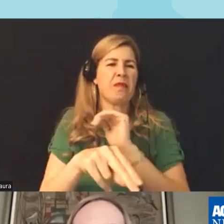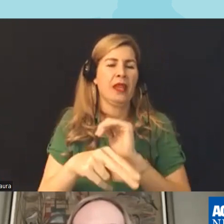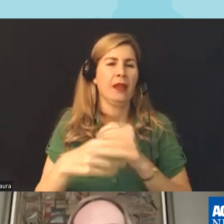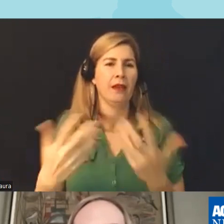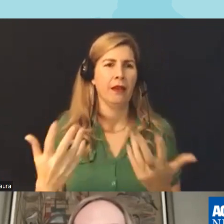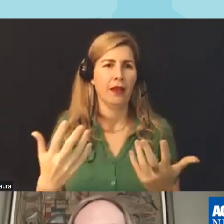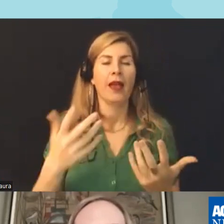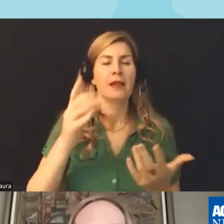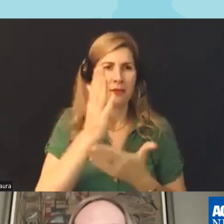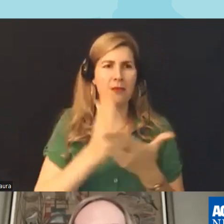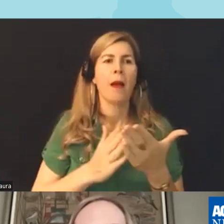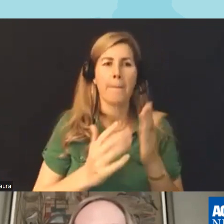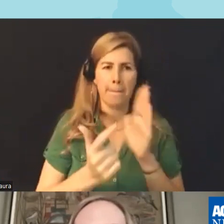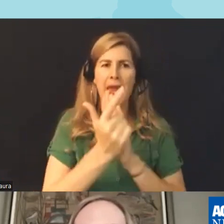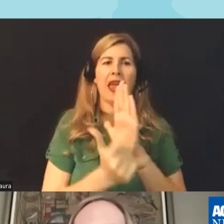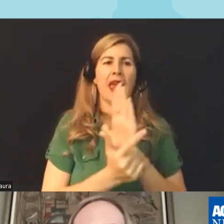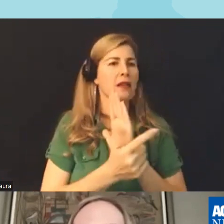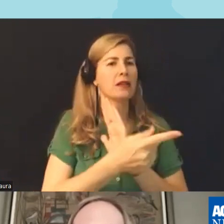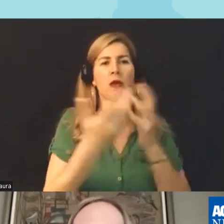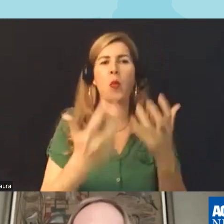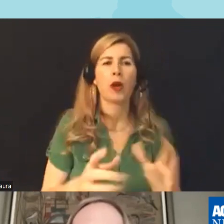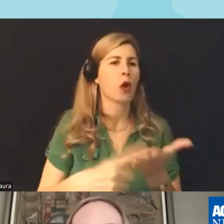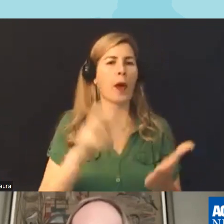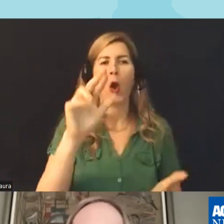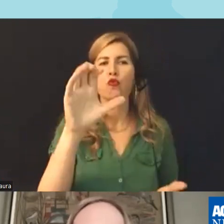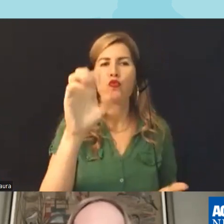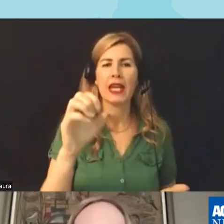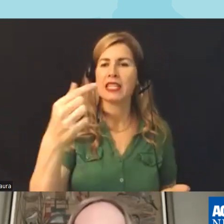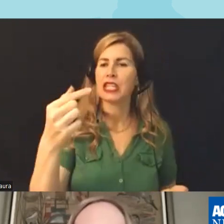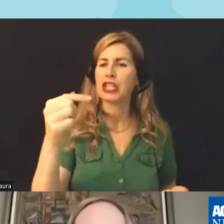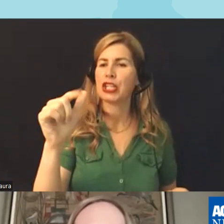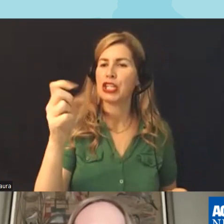ban the conversation of race and gender in the classroom and really these bills